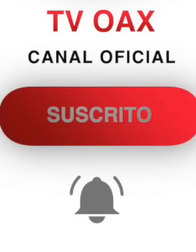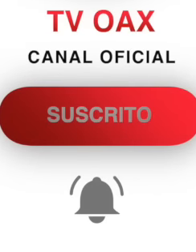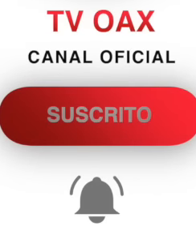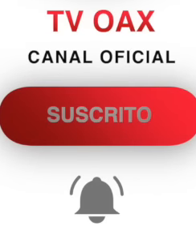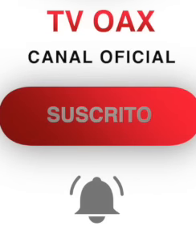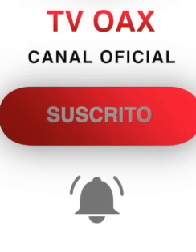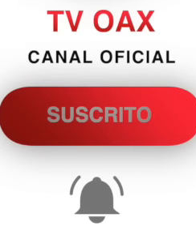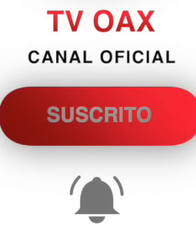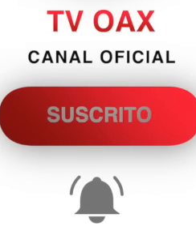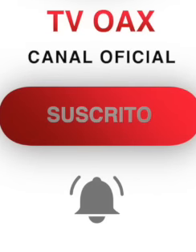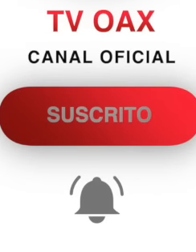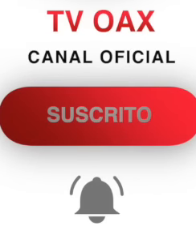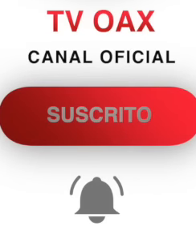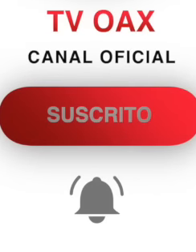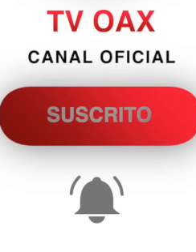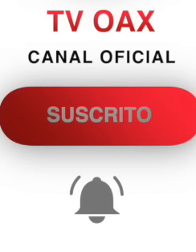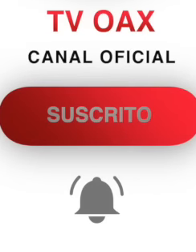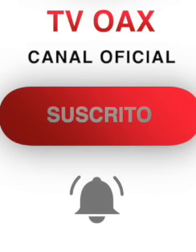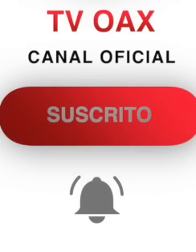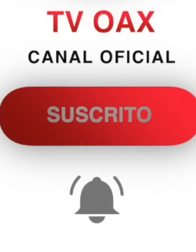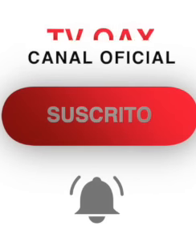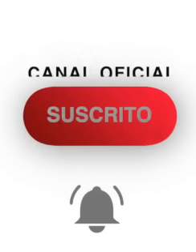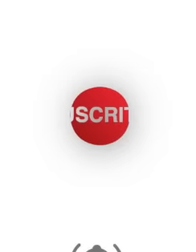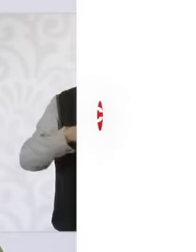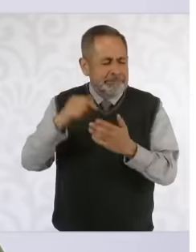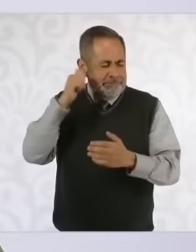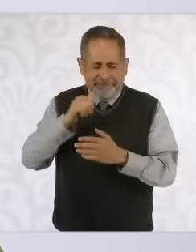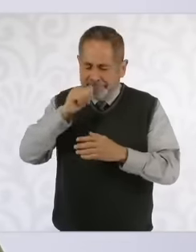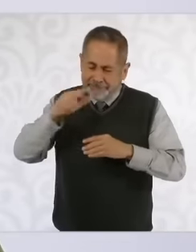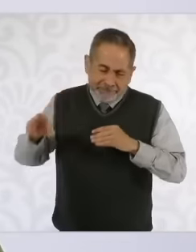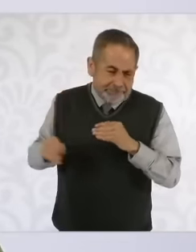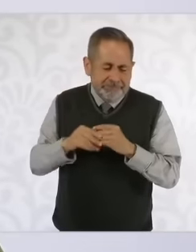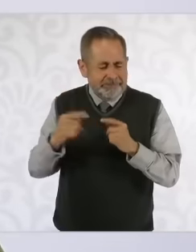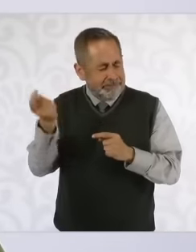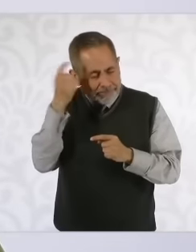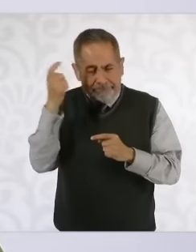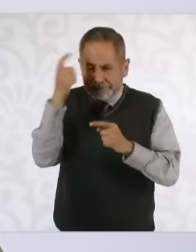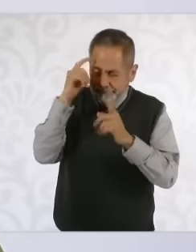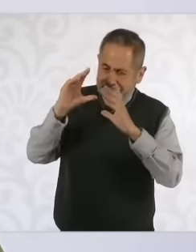in our training centers. They include aspects related to the protection